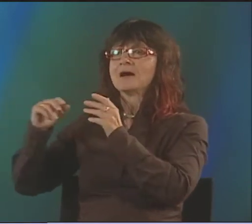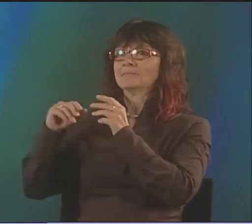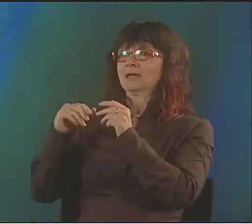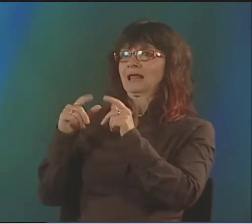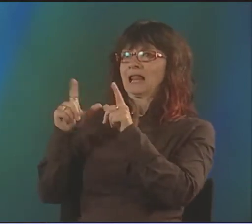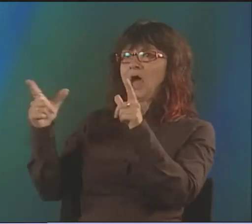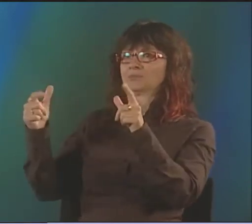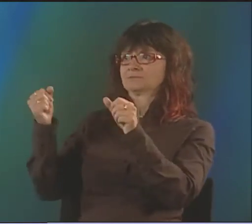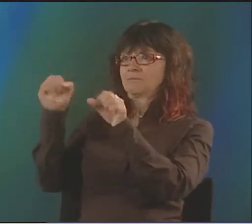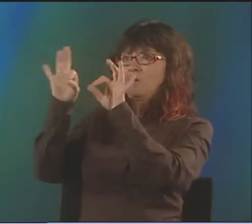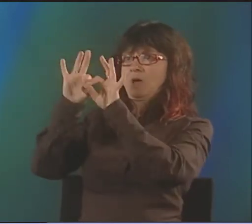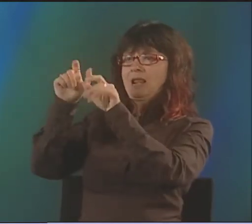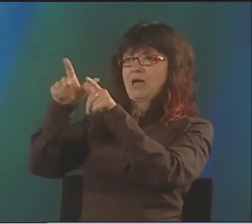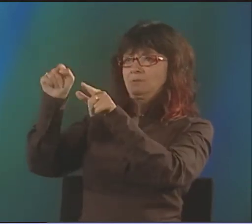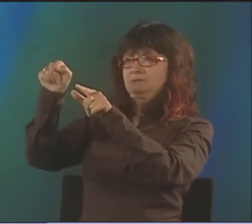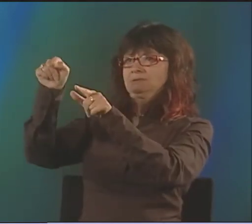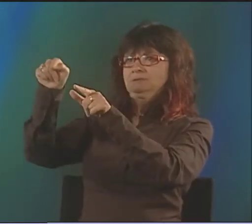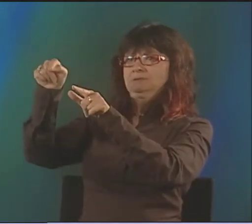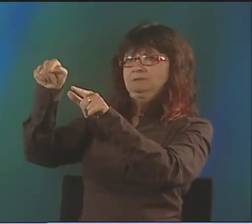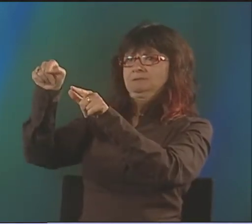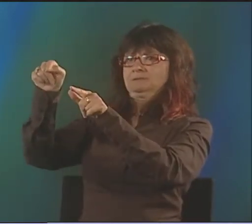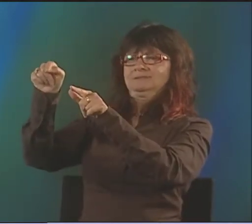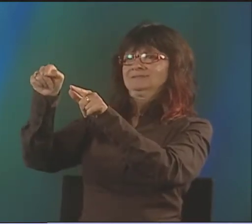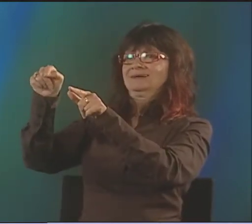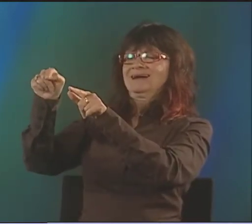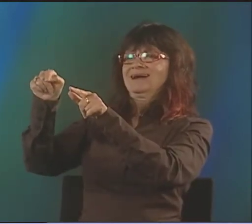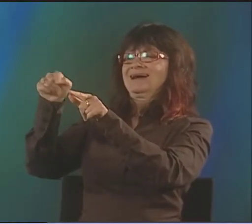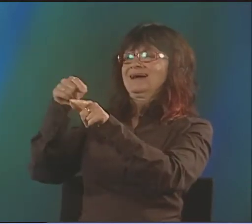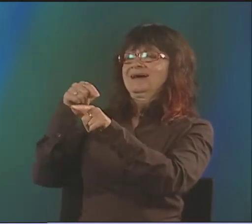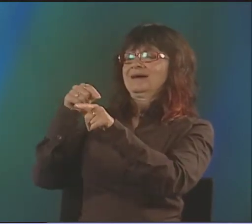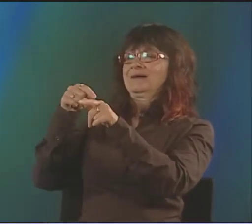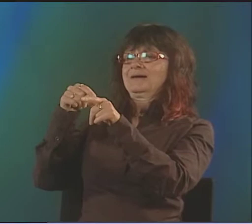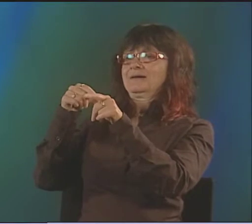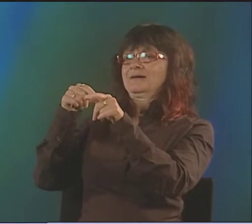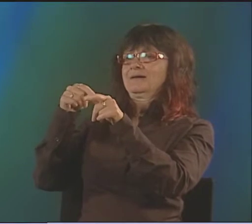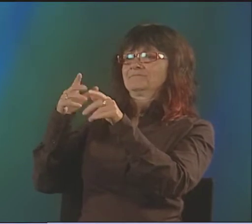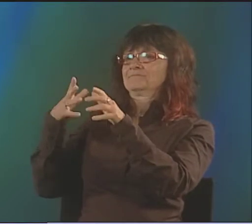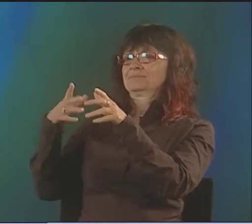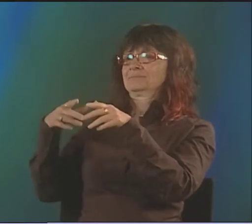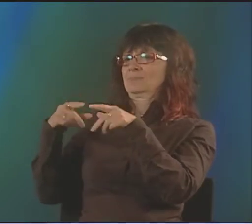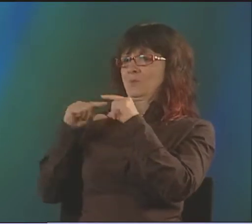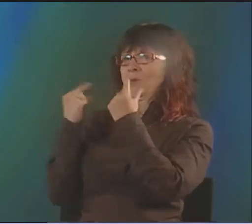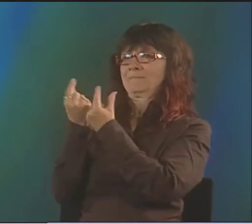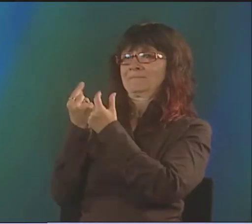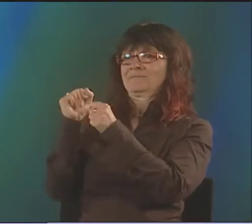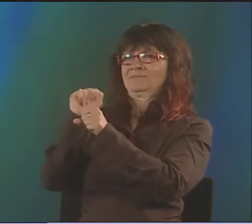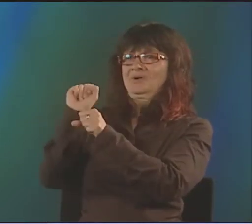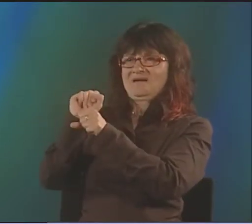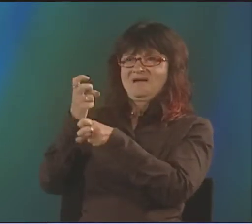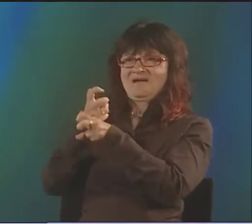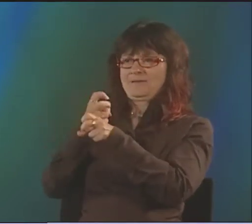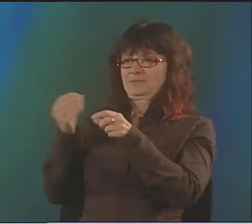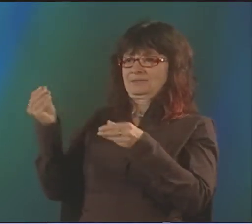BUT WE WOULD DO TWO, OR WE WOULD DO 3 PEOPLE AT THE SAME TIME AND BECOME THIS PERFORMANCE GROUP.